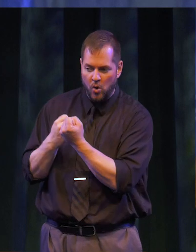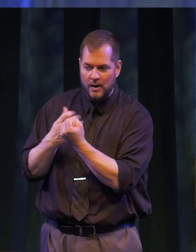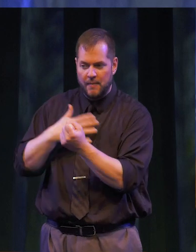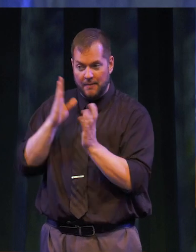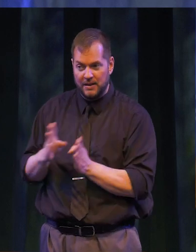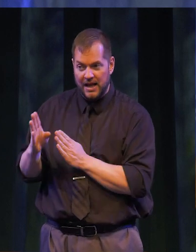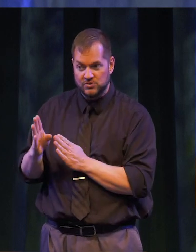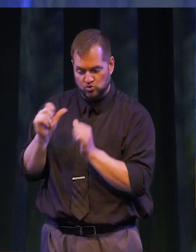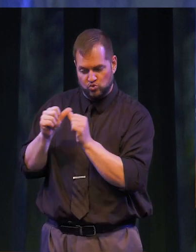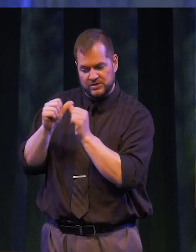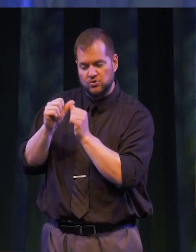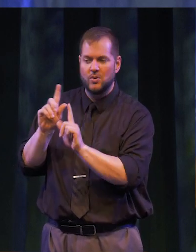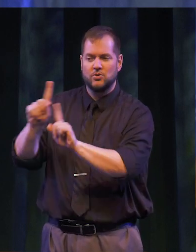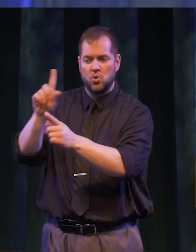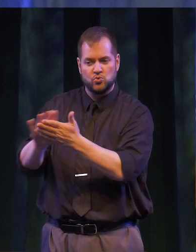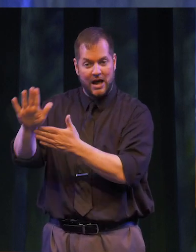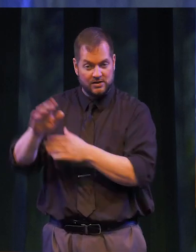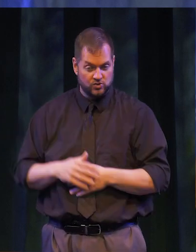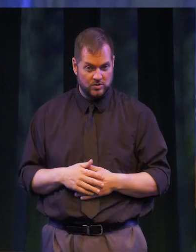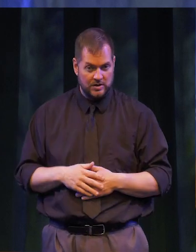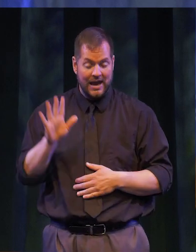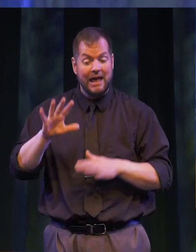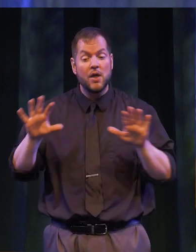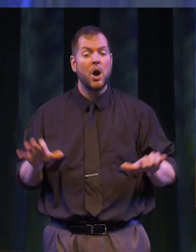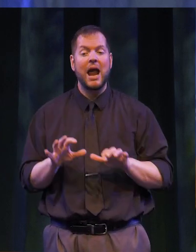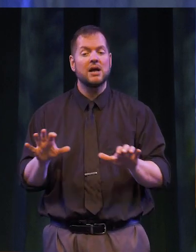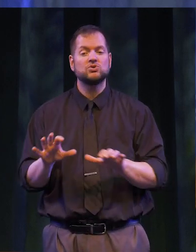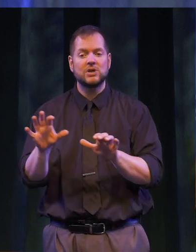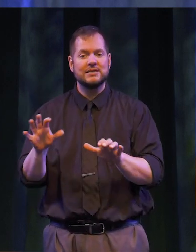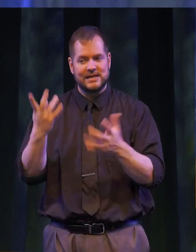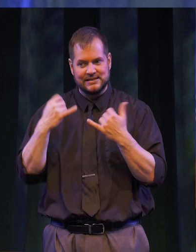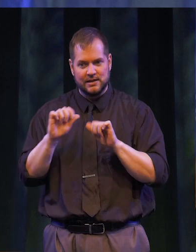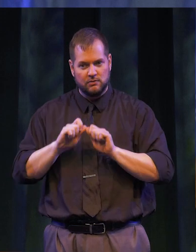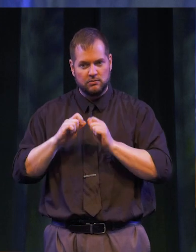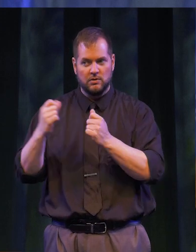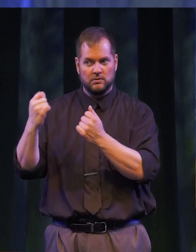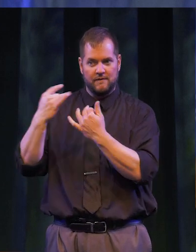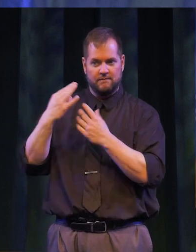supported my plans to attend college. Their actions had a far-reaching, ripple effect